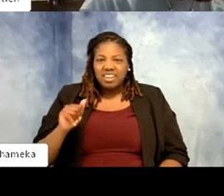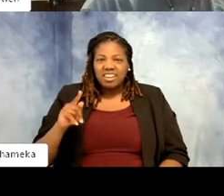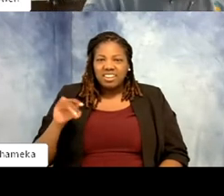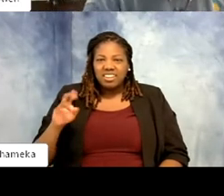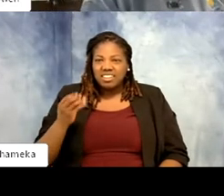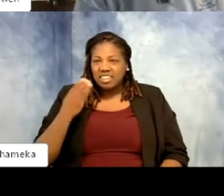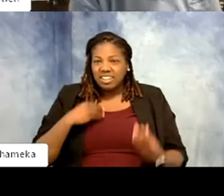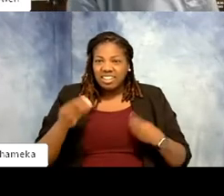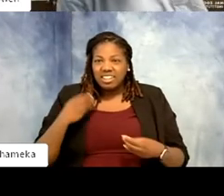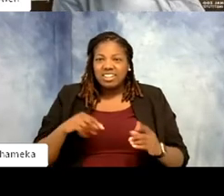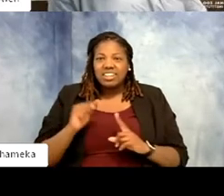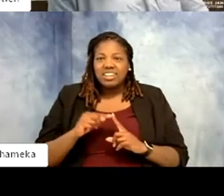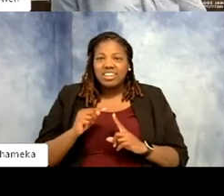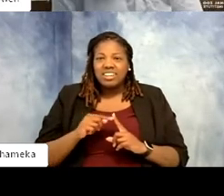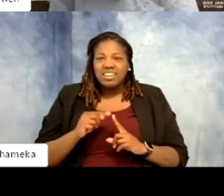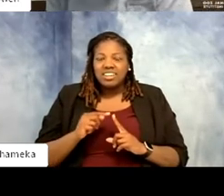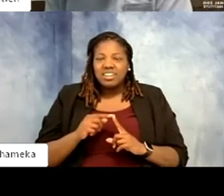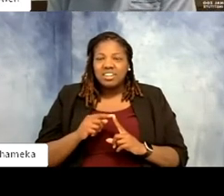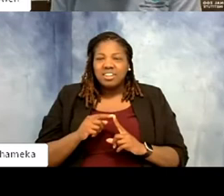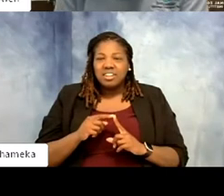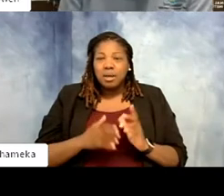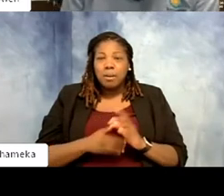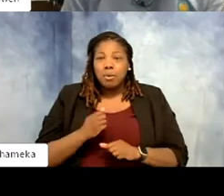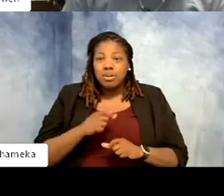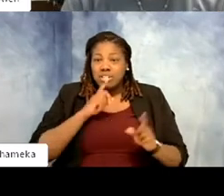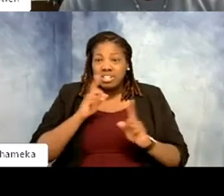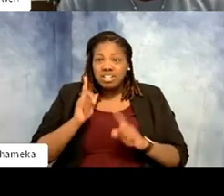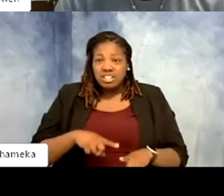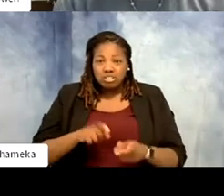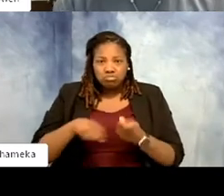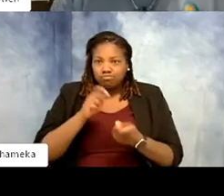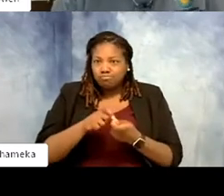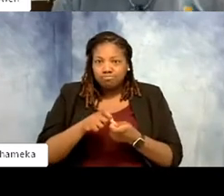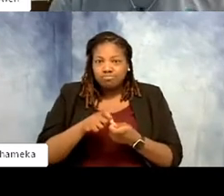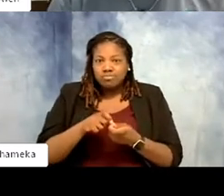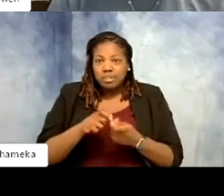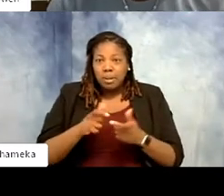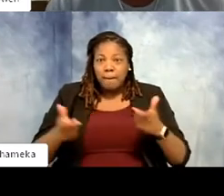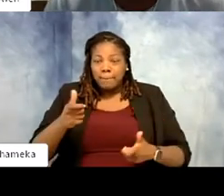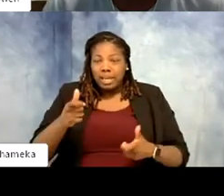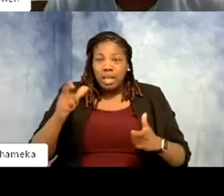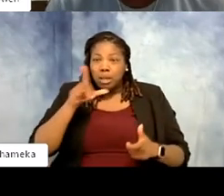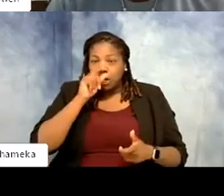Gwen: ratite is... most of the answers were a spot on. They are large birds that cannot fly.